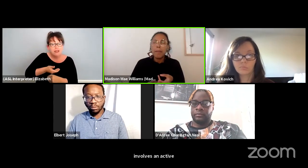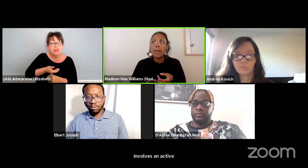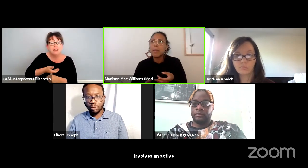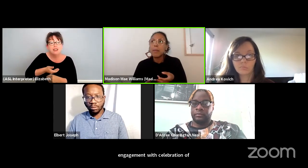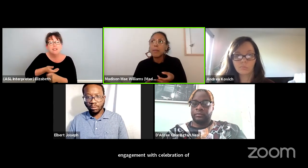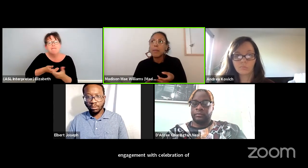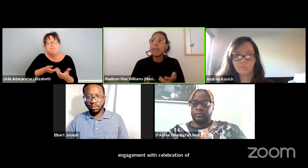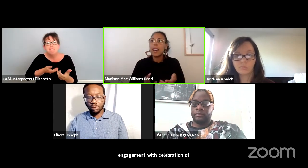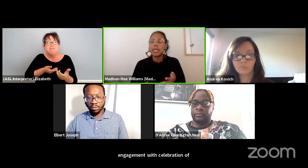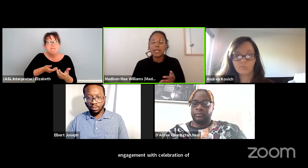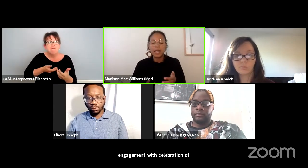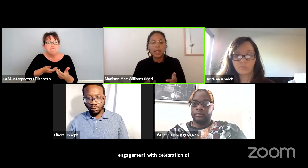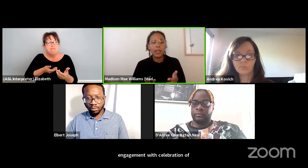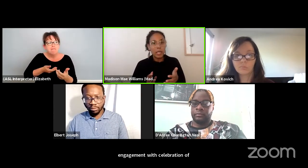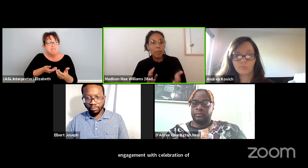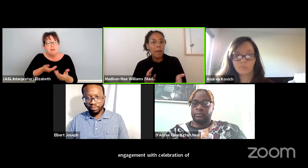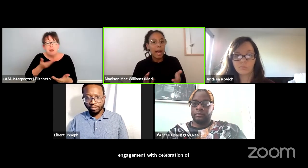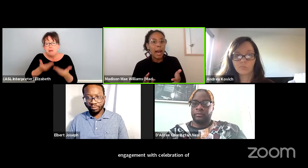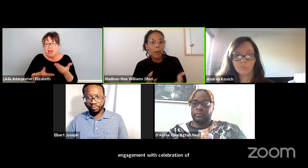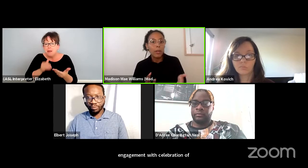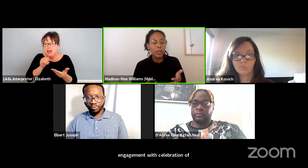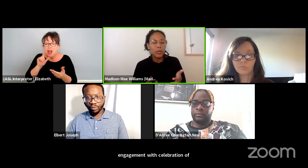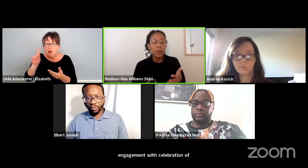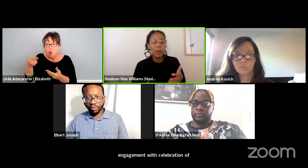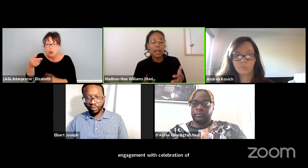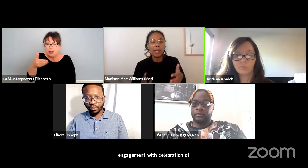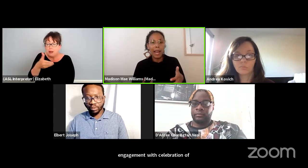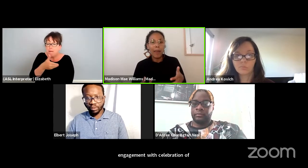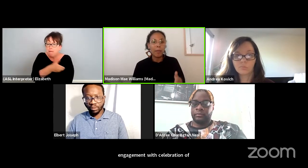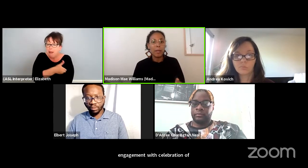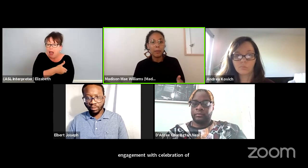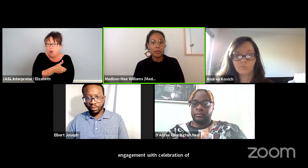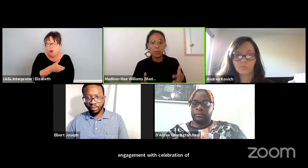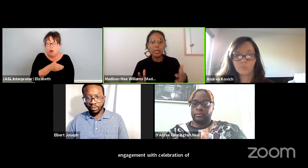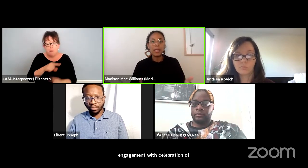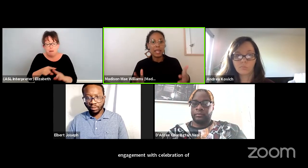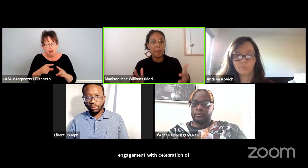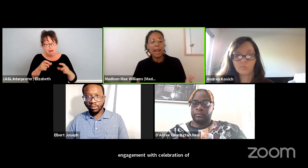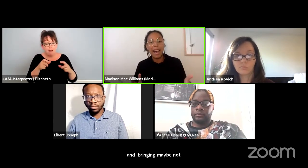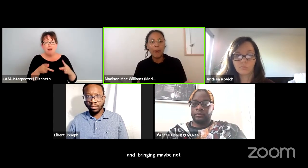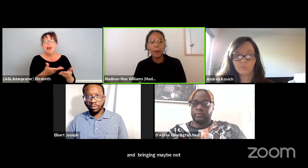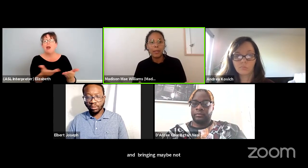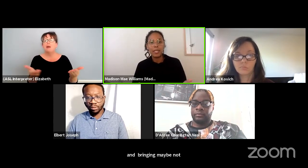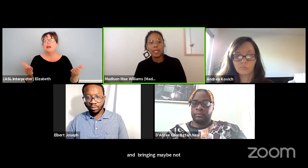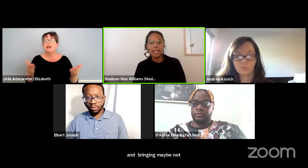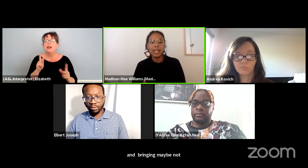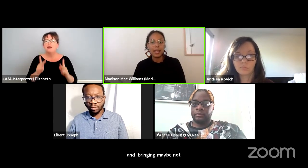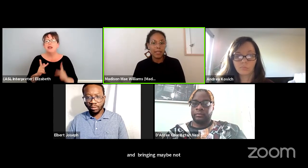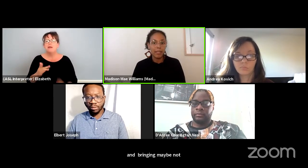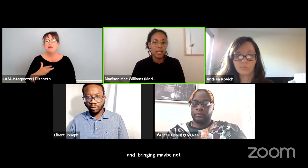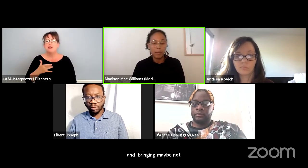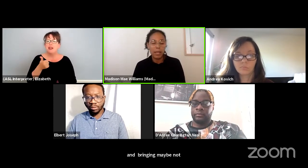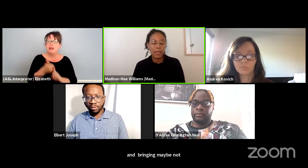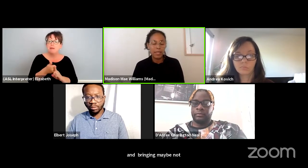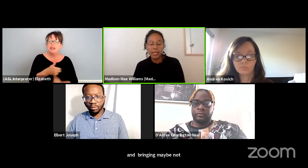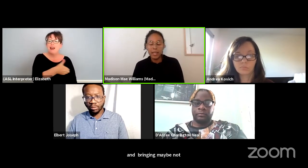maybe not necessarily power to but allowing people to be empowered in a given space.